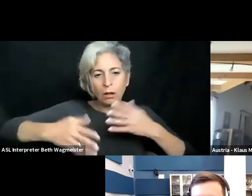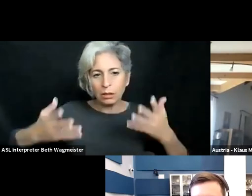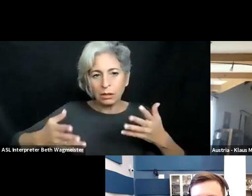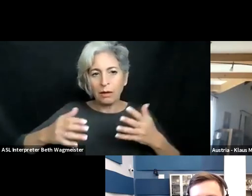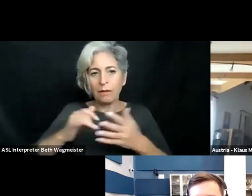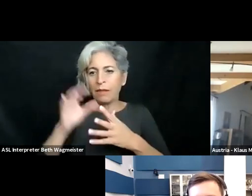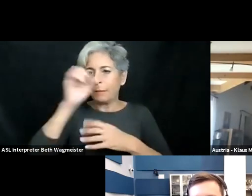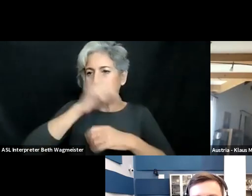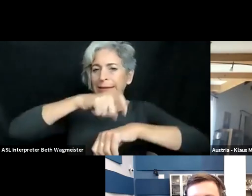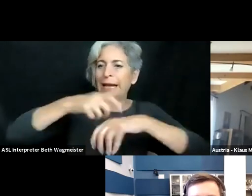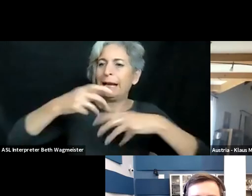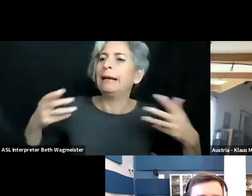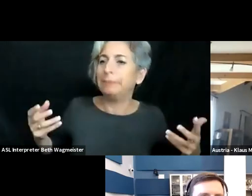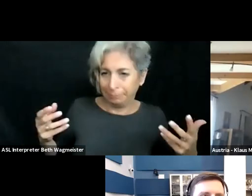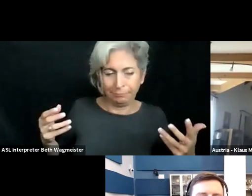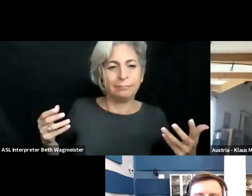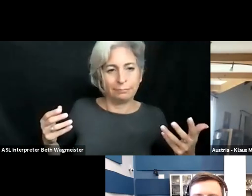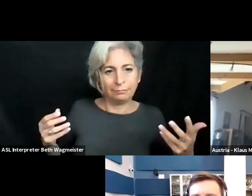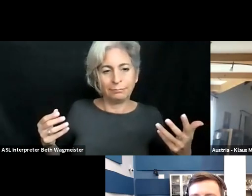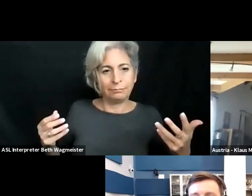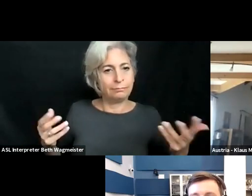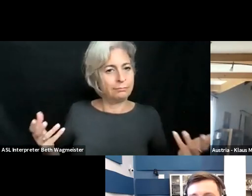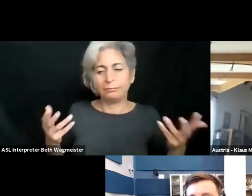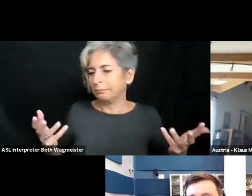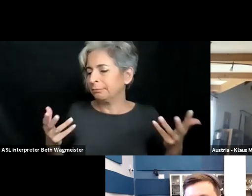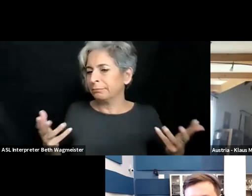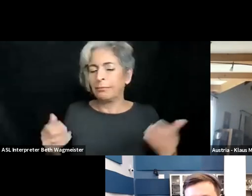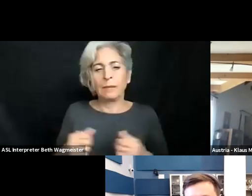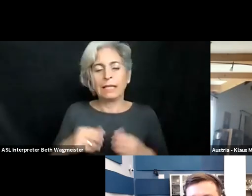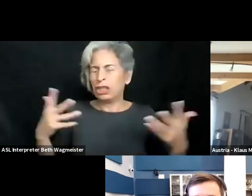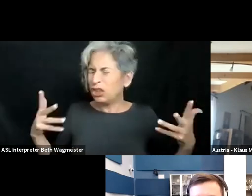are Deaf and hard of hearing, it was really hard and we see the